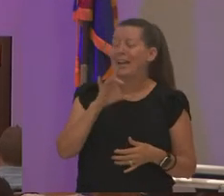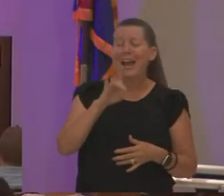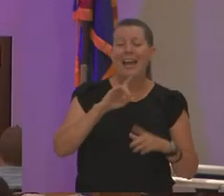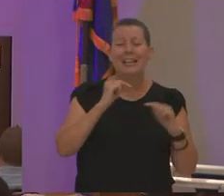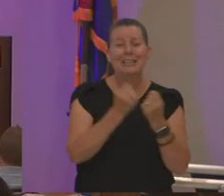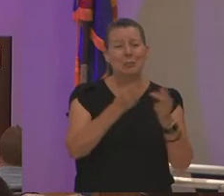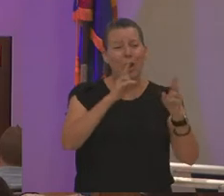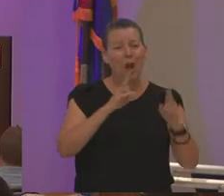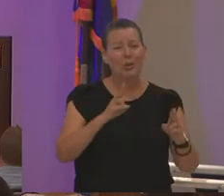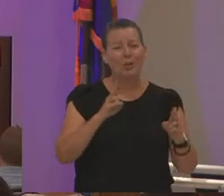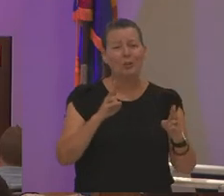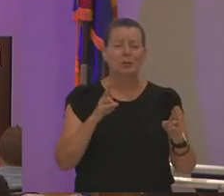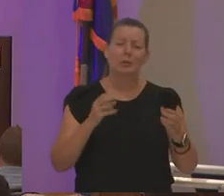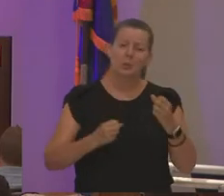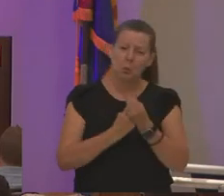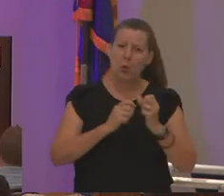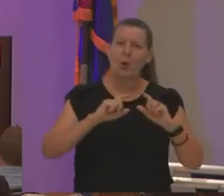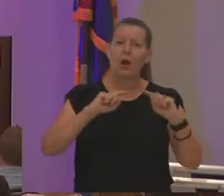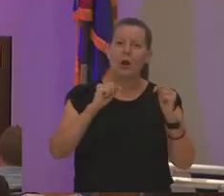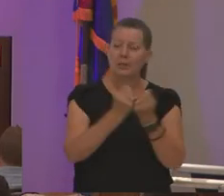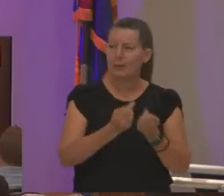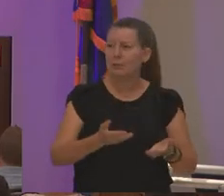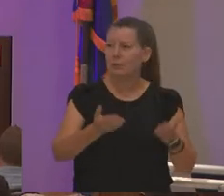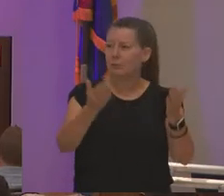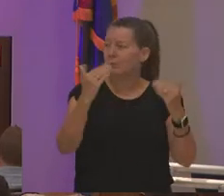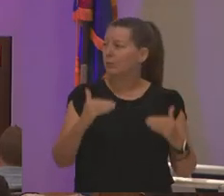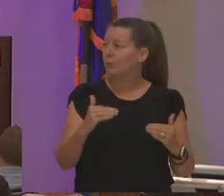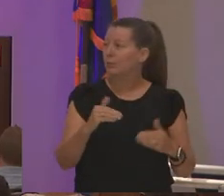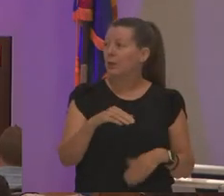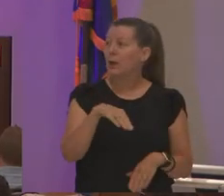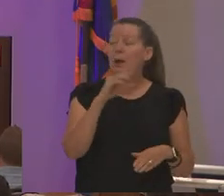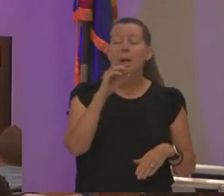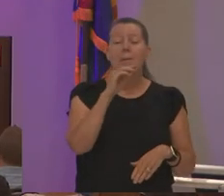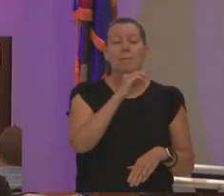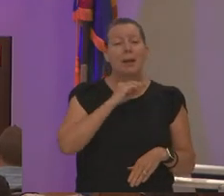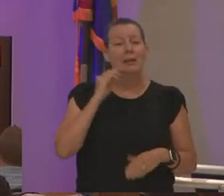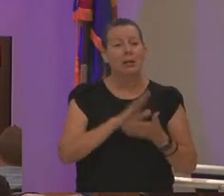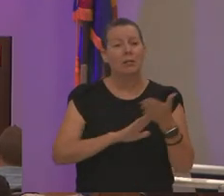so let's support our teams next we have the mesa college promise and the mesa college promise